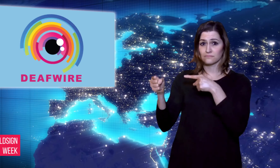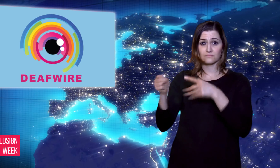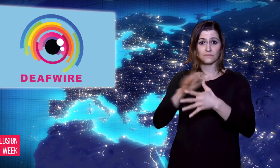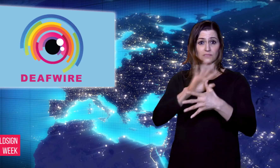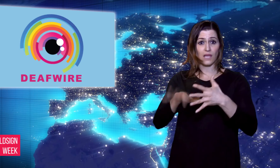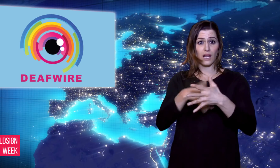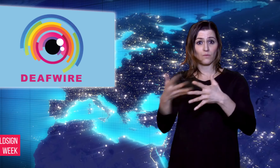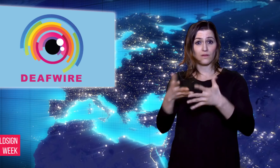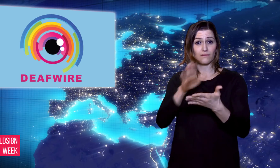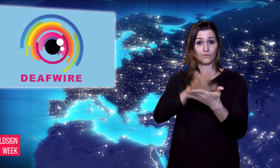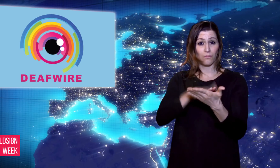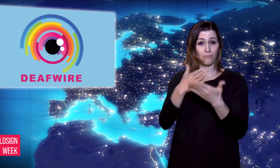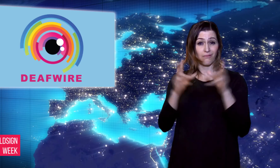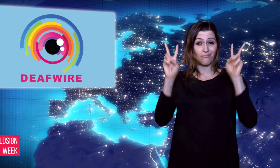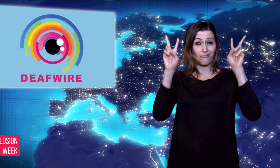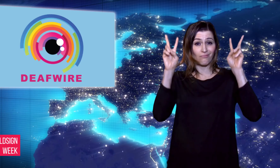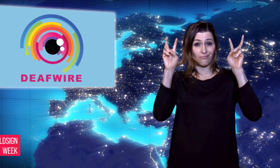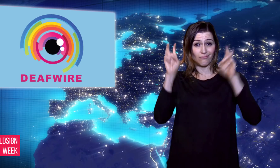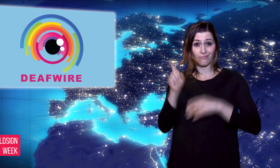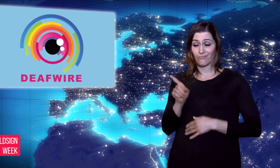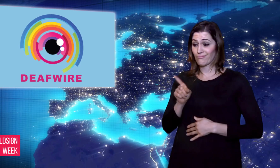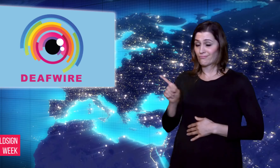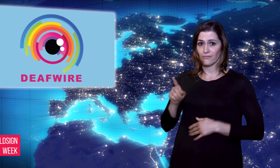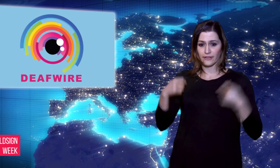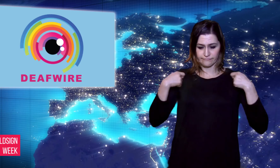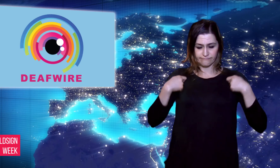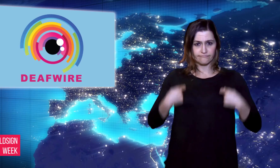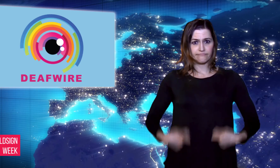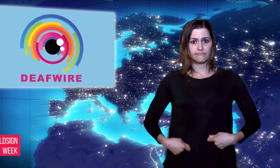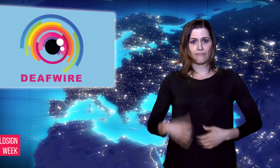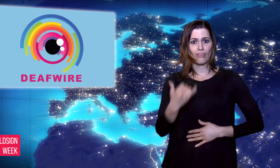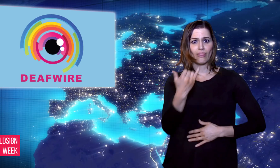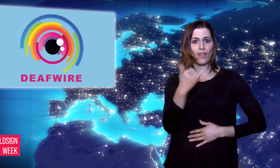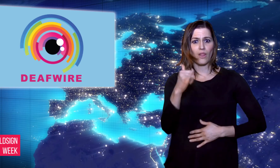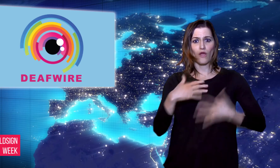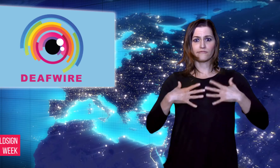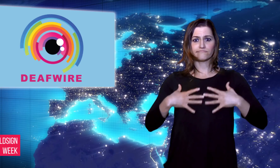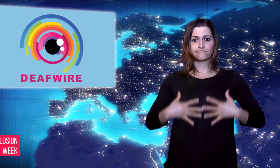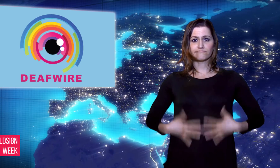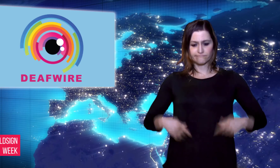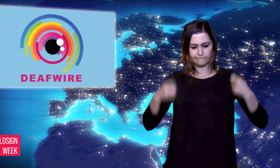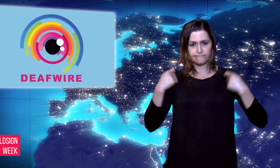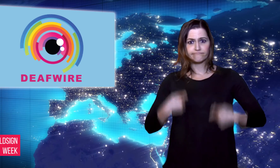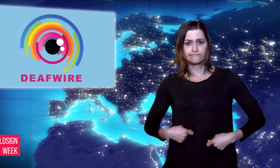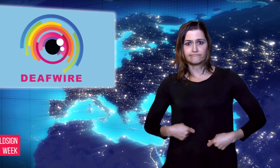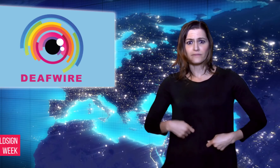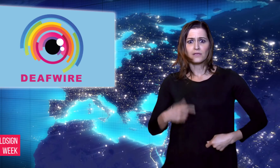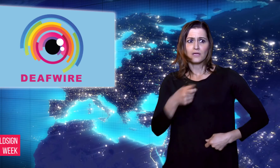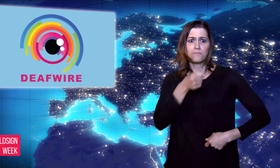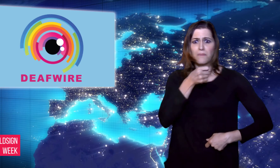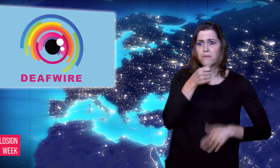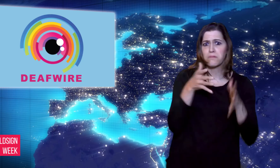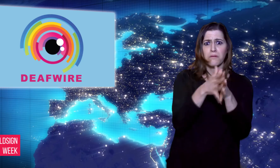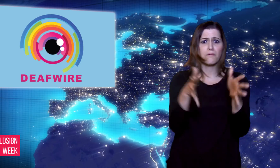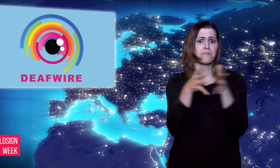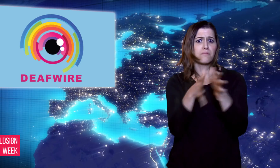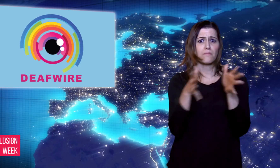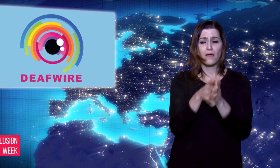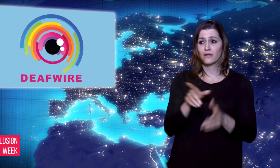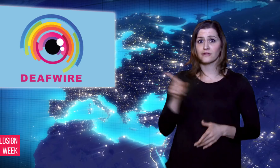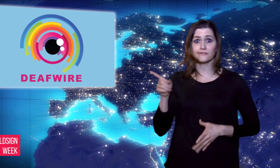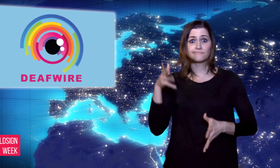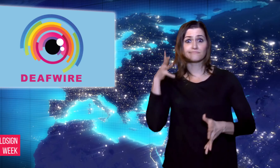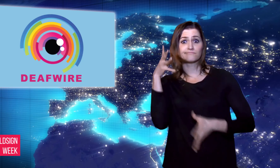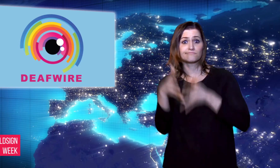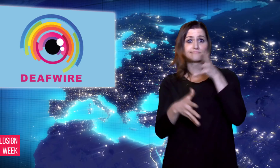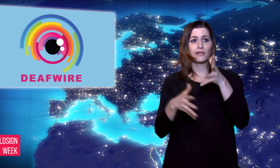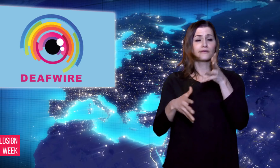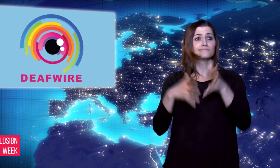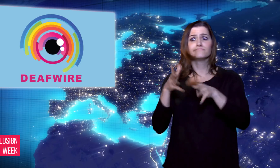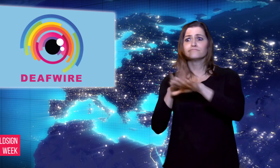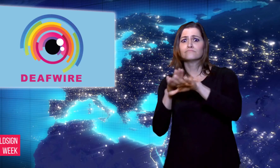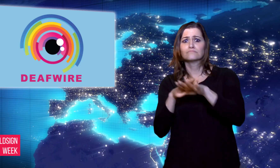yellow shirt warned about bears and